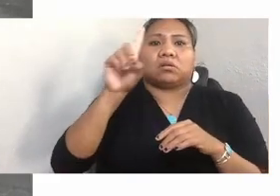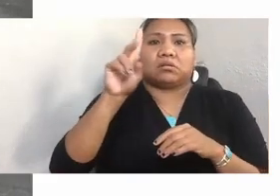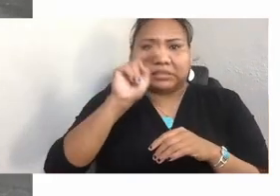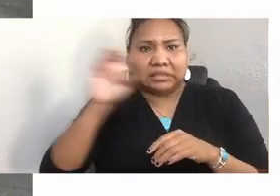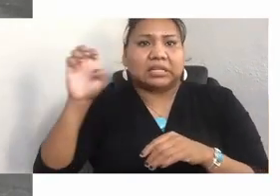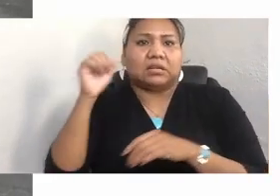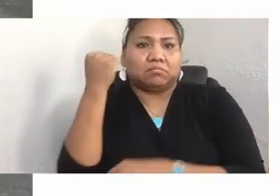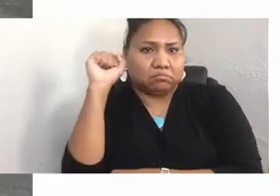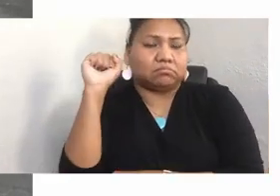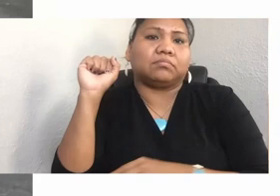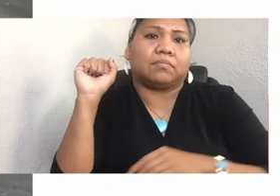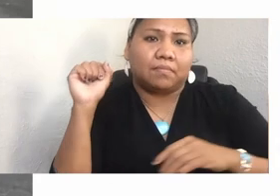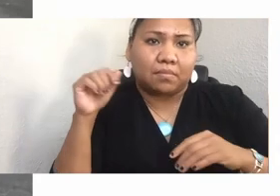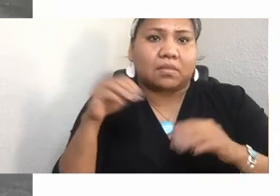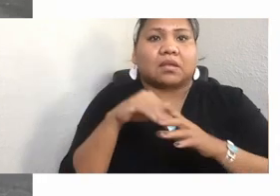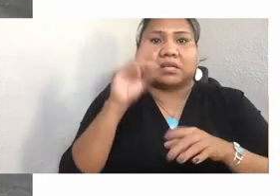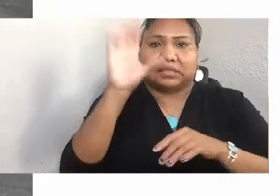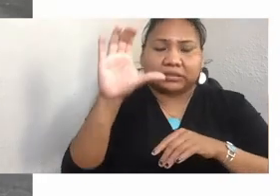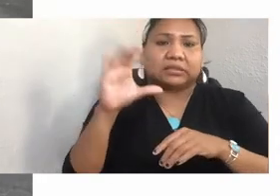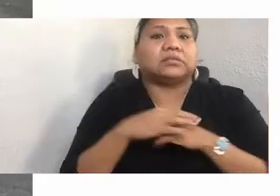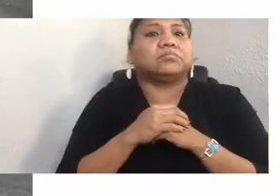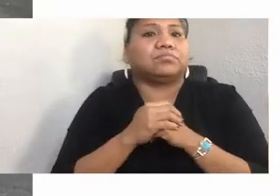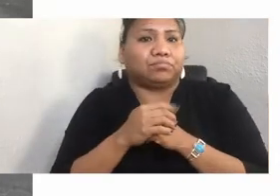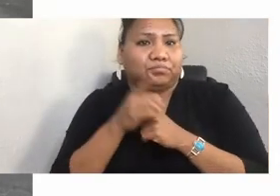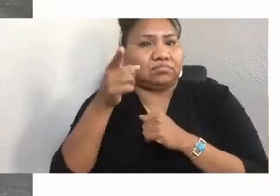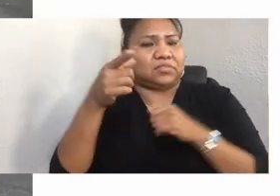But John paid heavily for his commitment to Native peoples.